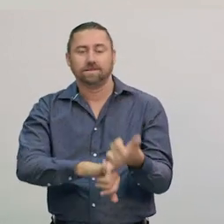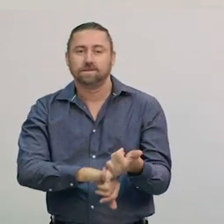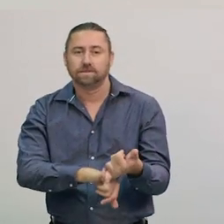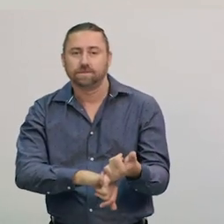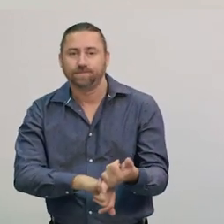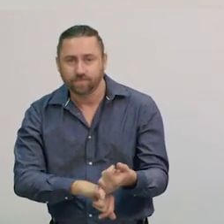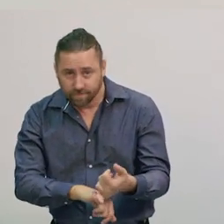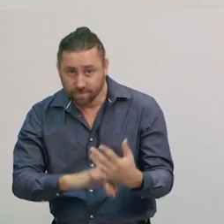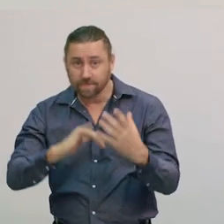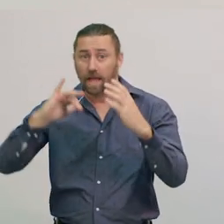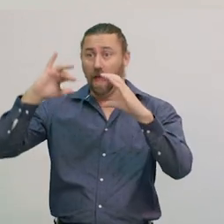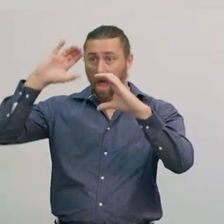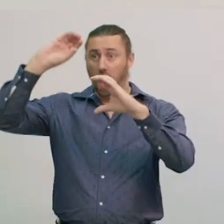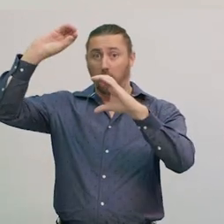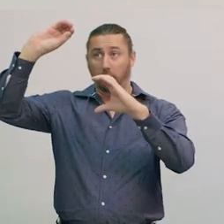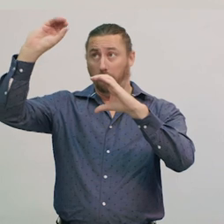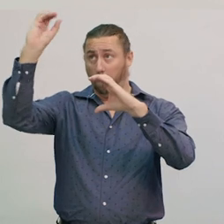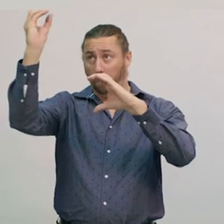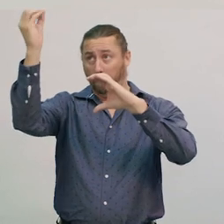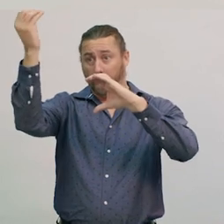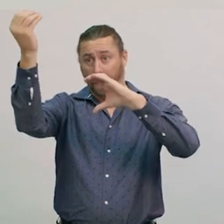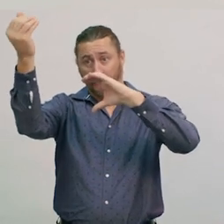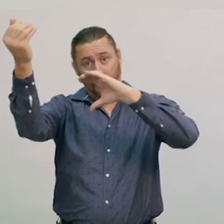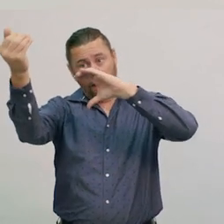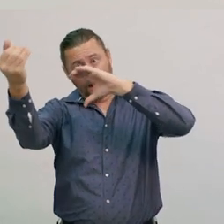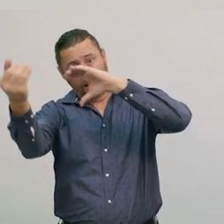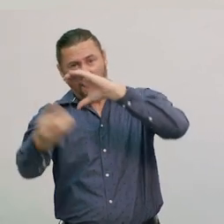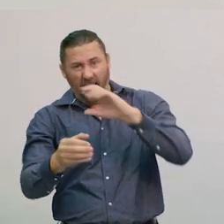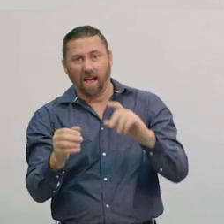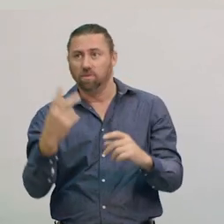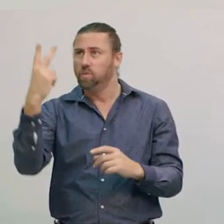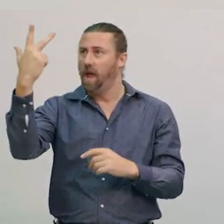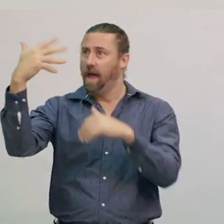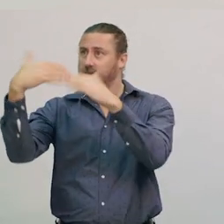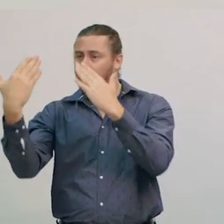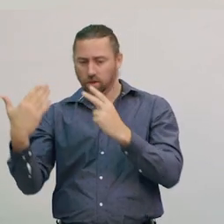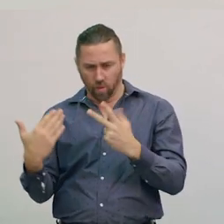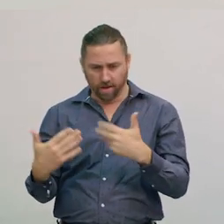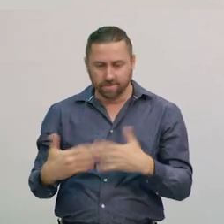This means that the Moon spins on its axis at the same rate that it orbits the Earth.